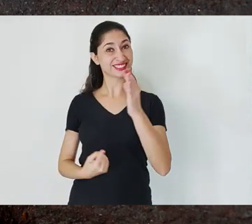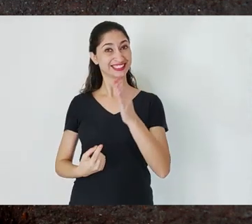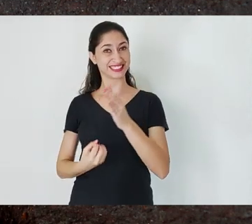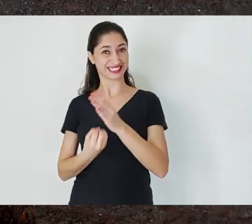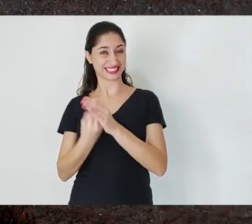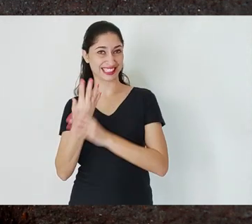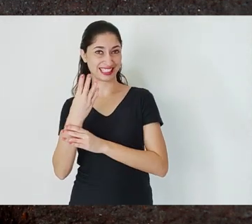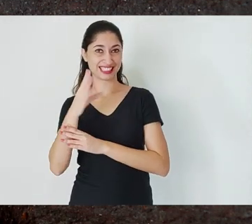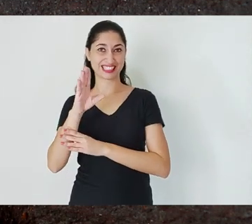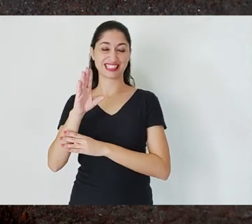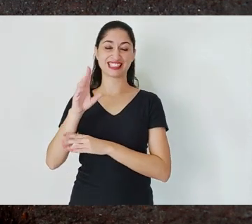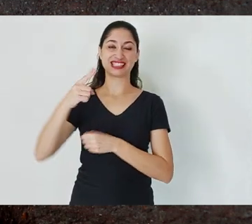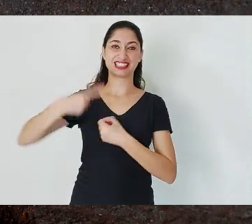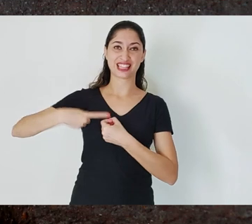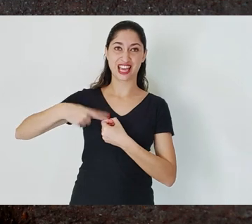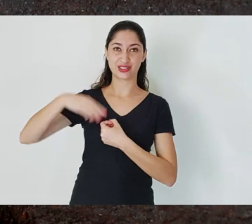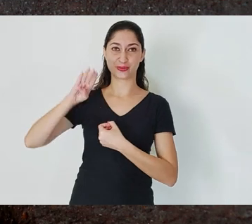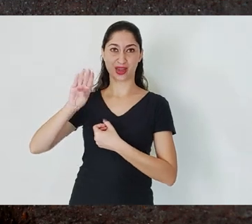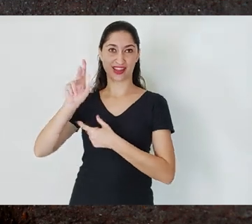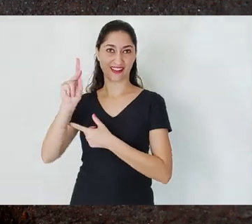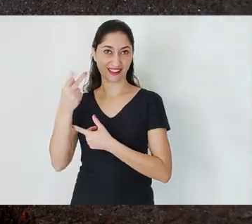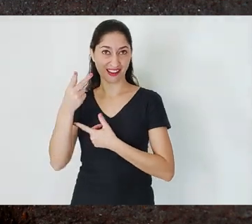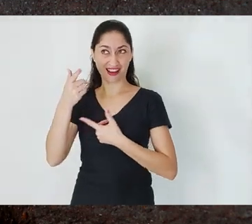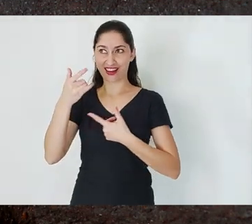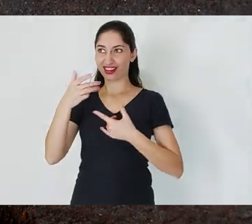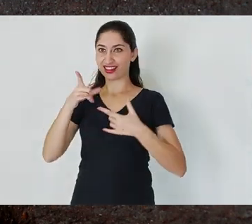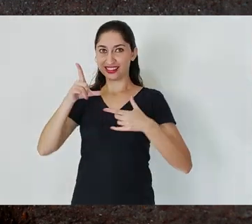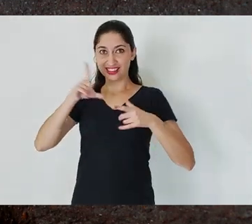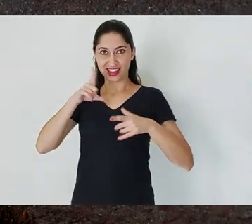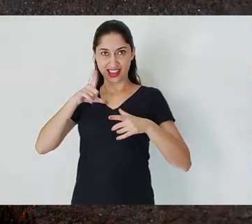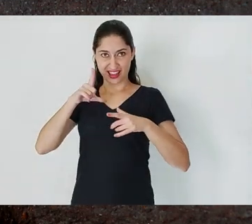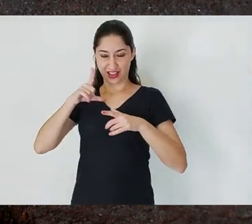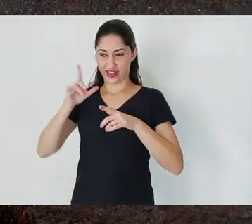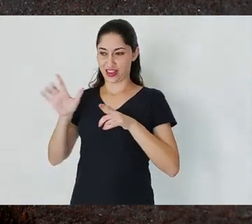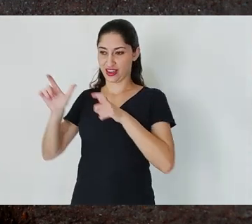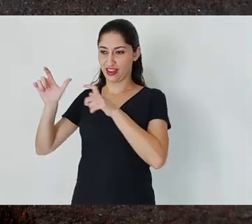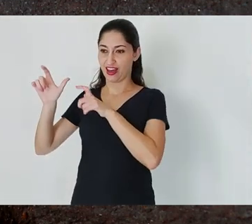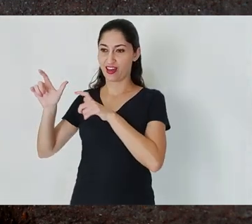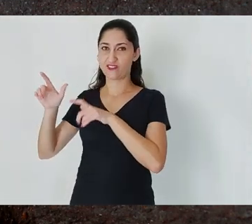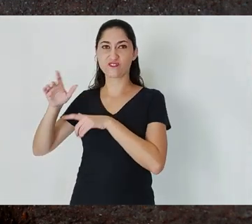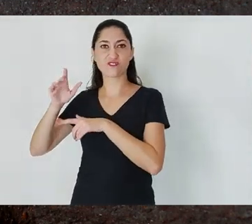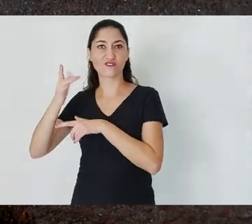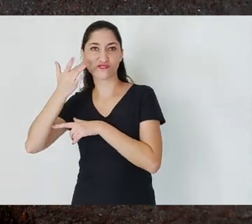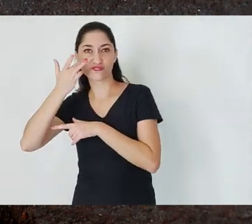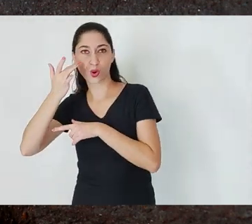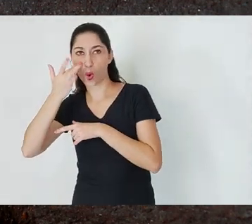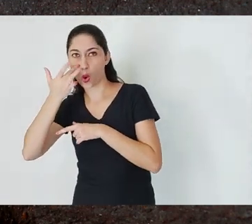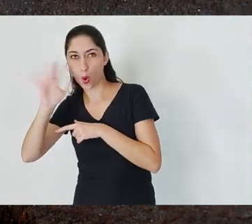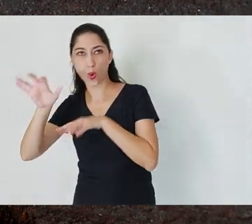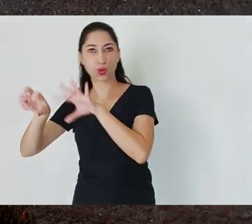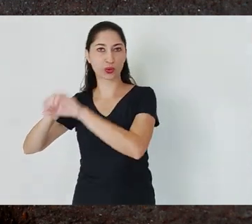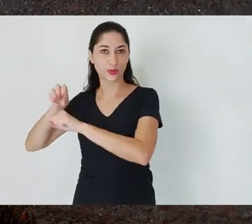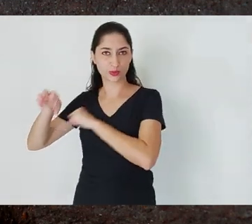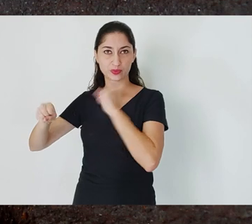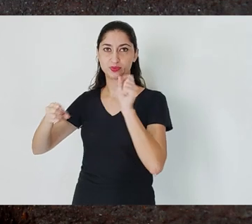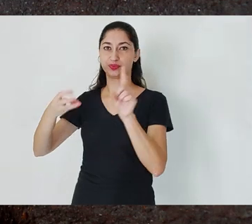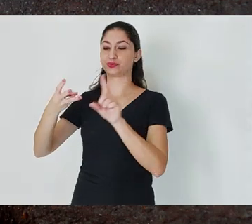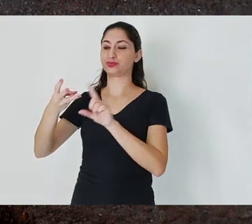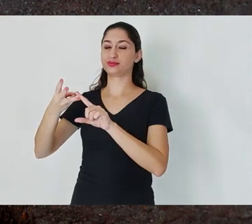This so called Iron Quadrangle that doesn’t have only iron, but also gold